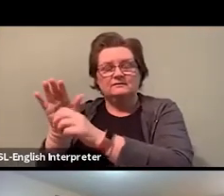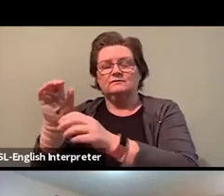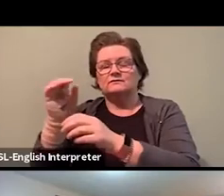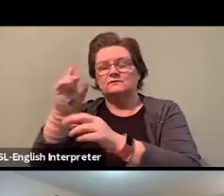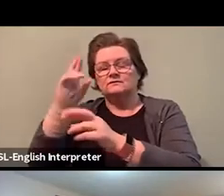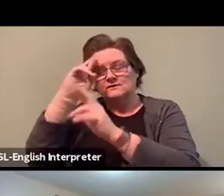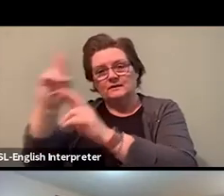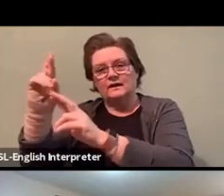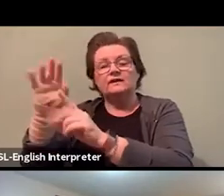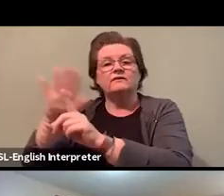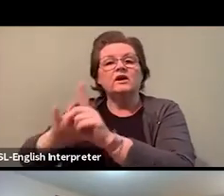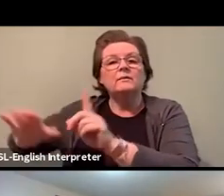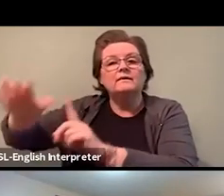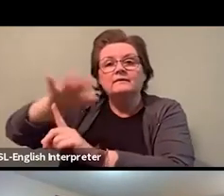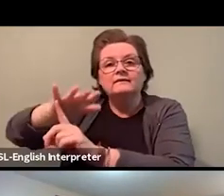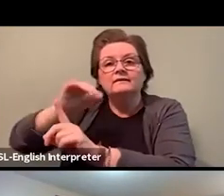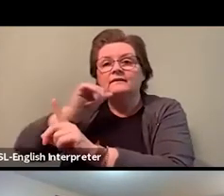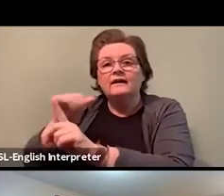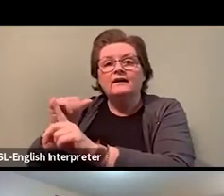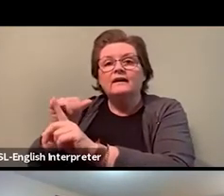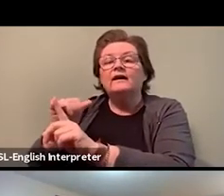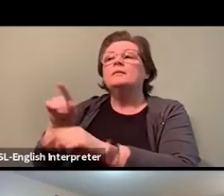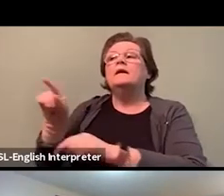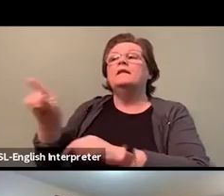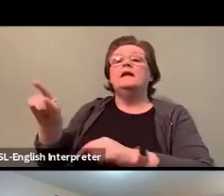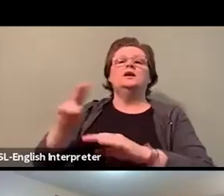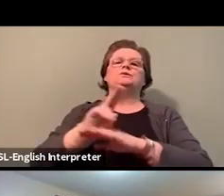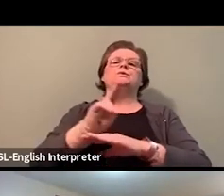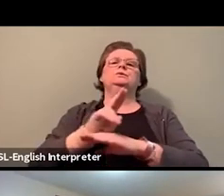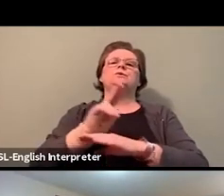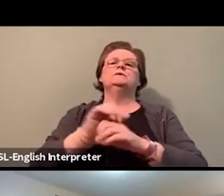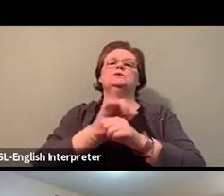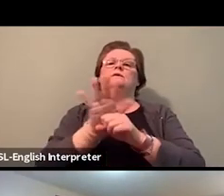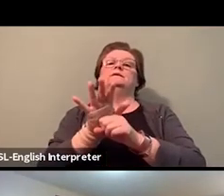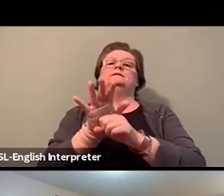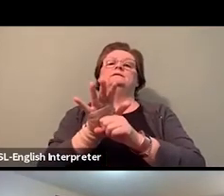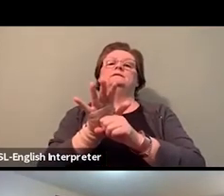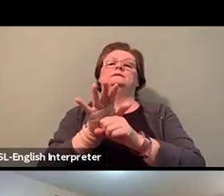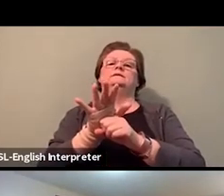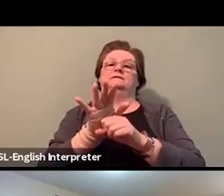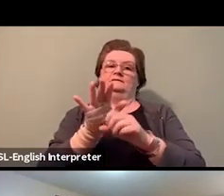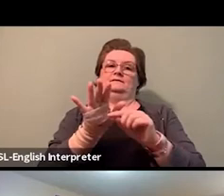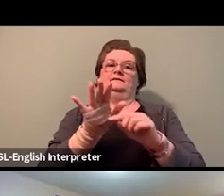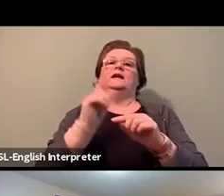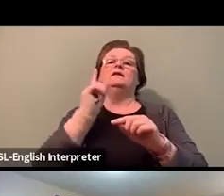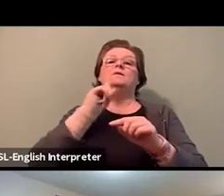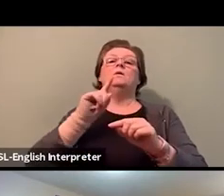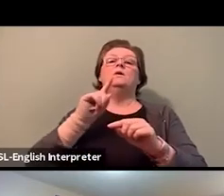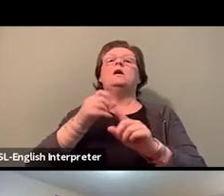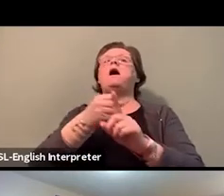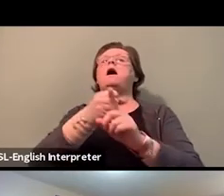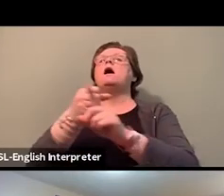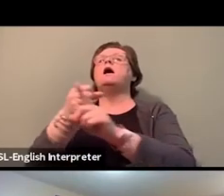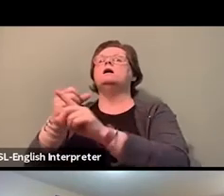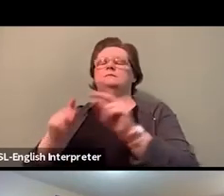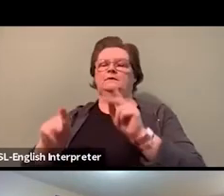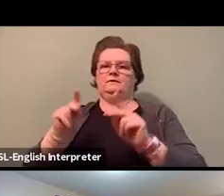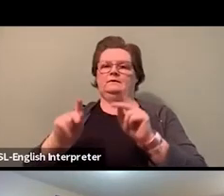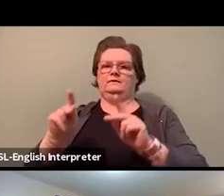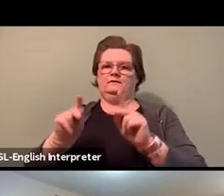an opportunity for them to slide through other things. So when we see that the Human Rights Tribunal, you know,